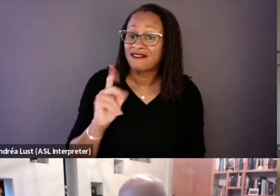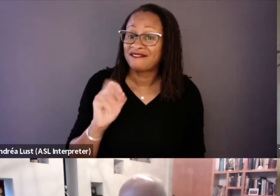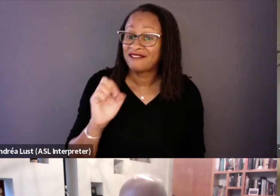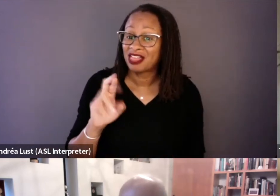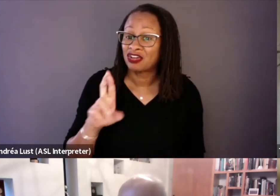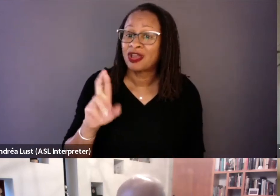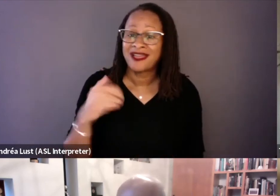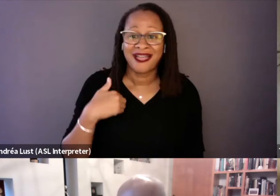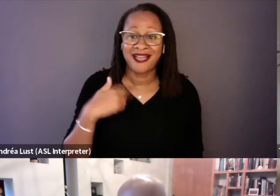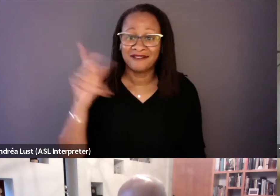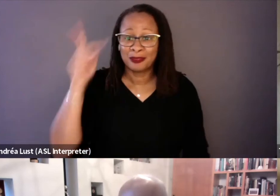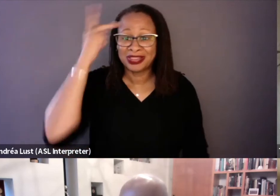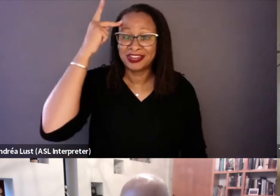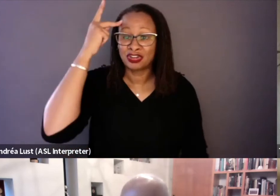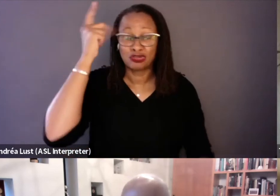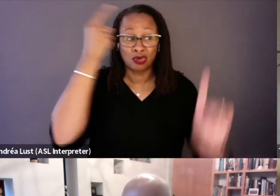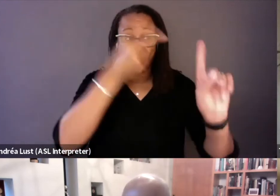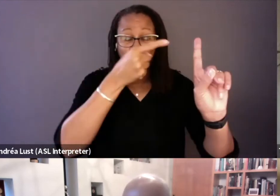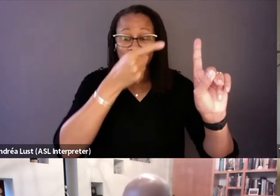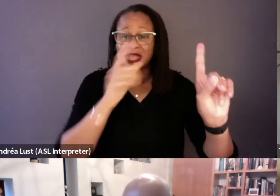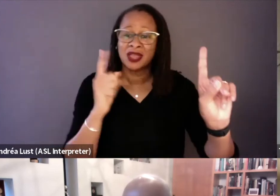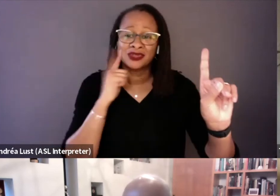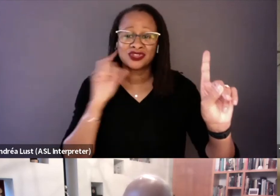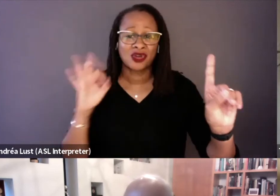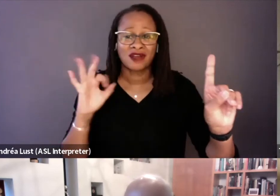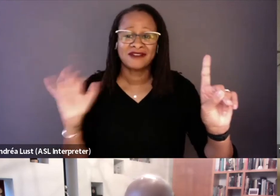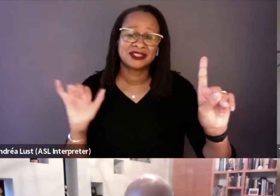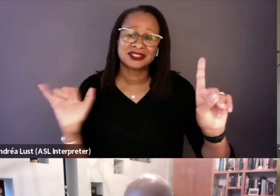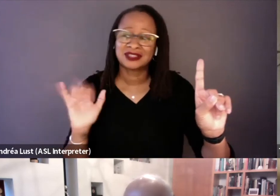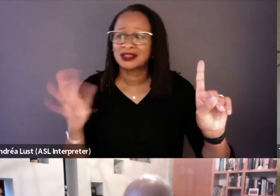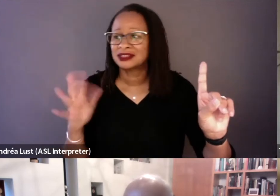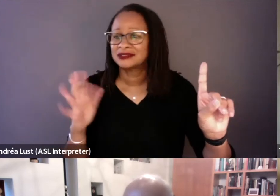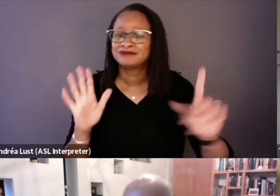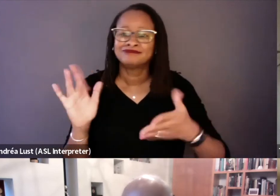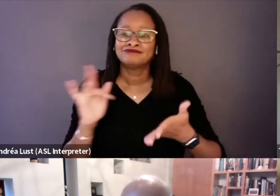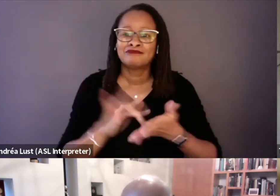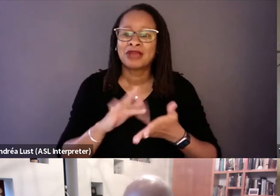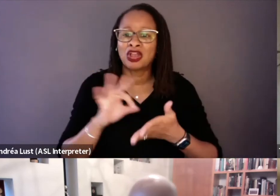He was thought of as the middle of the road Republican.